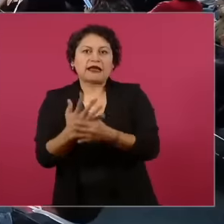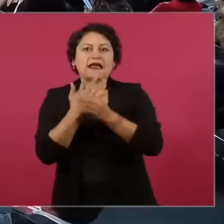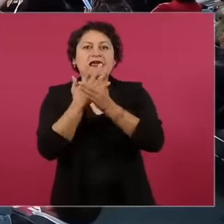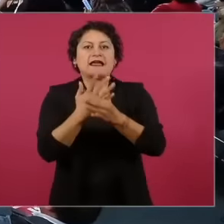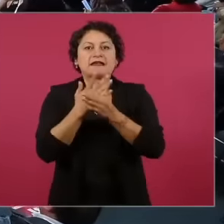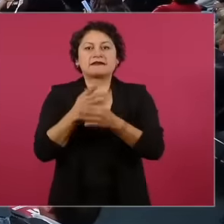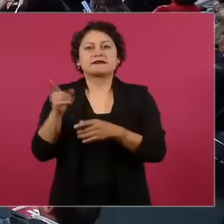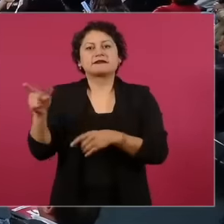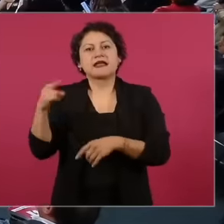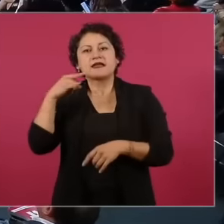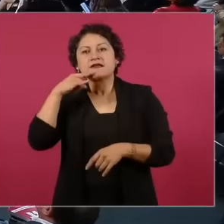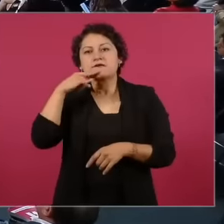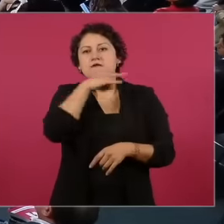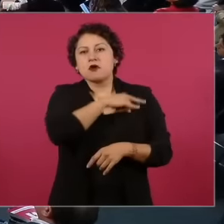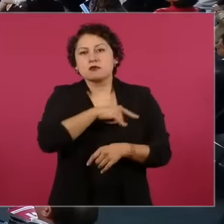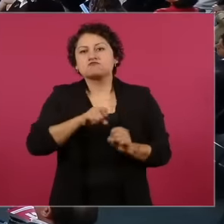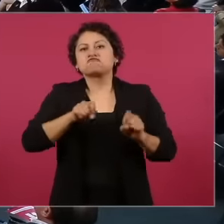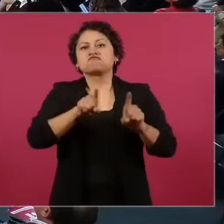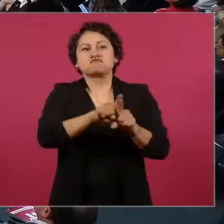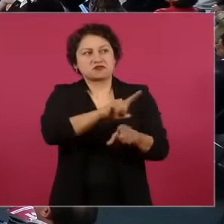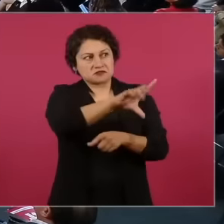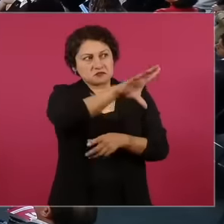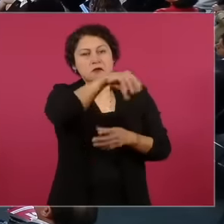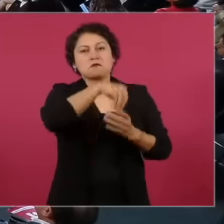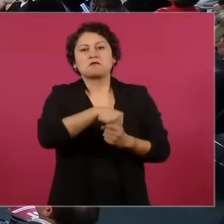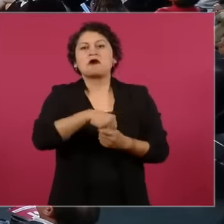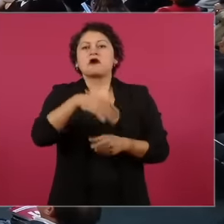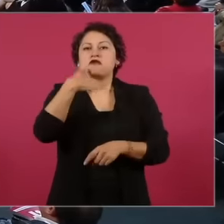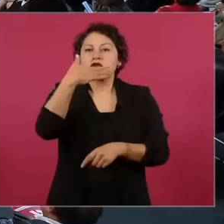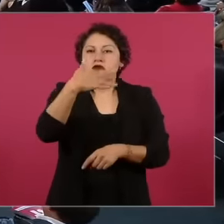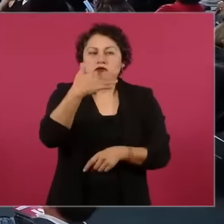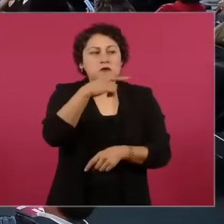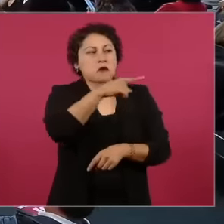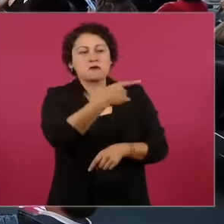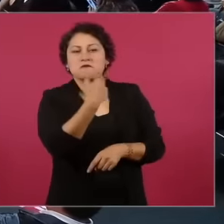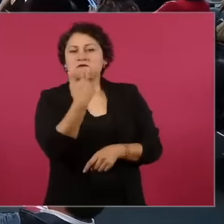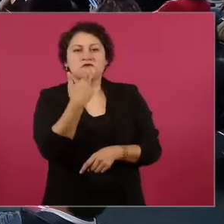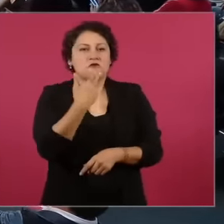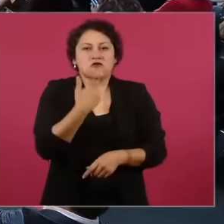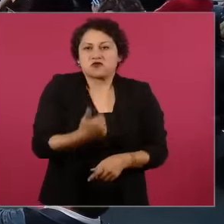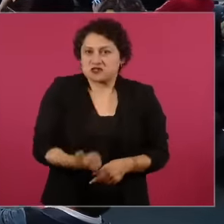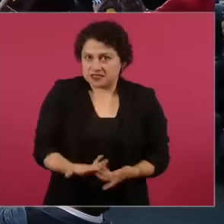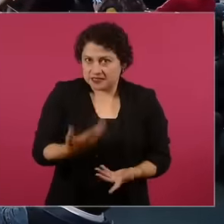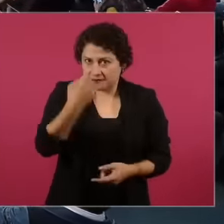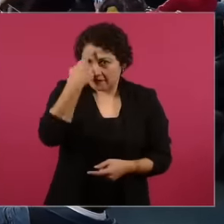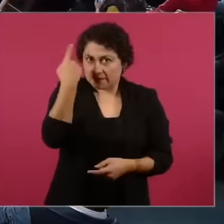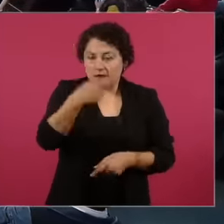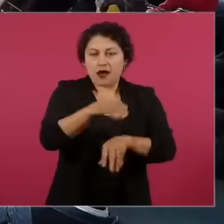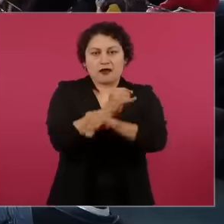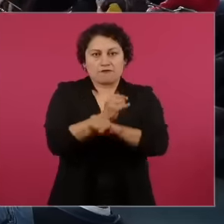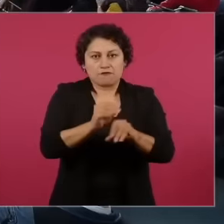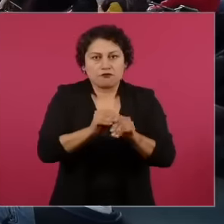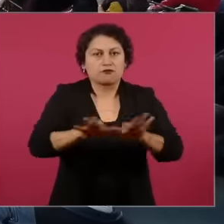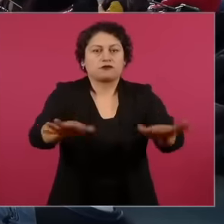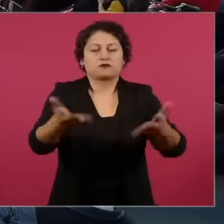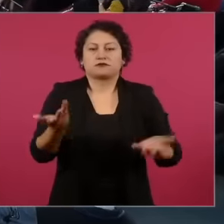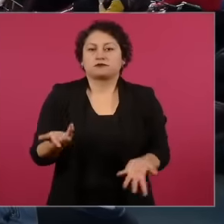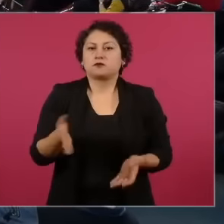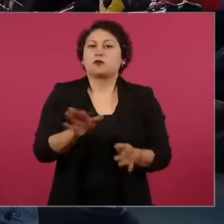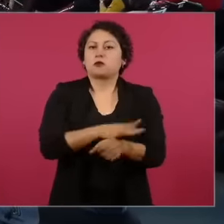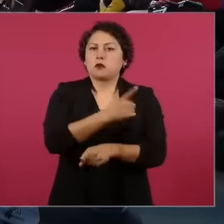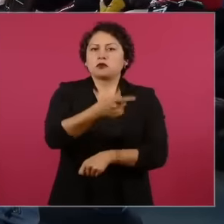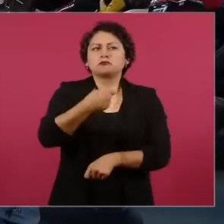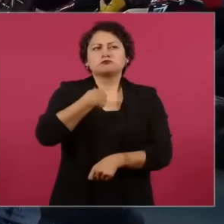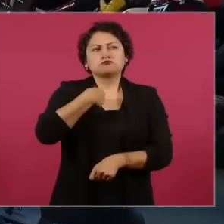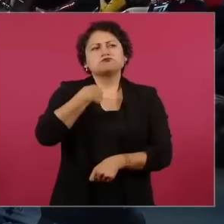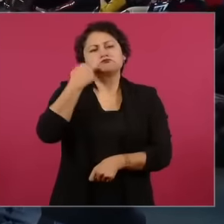for this job. For this reason, I am convinced that good journalists are needed but also with